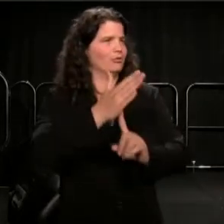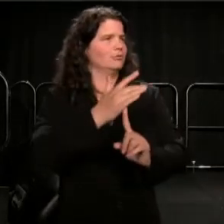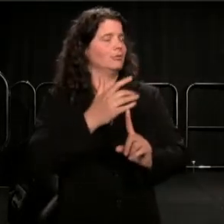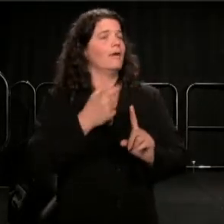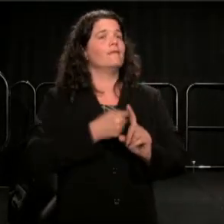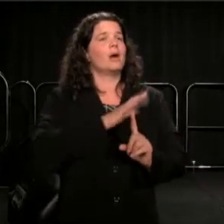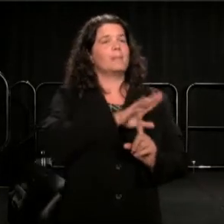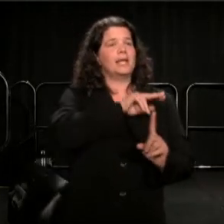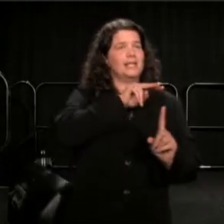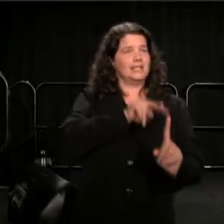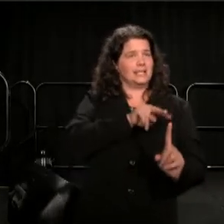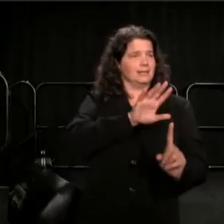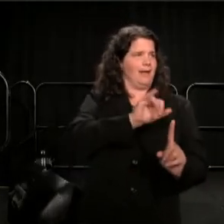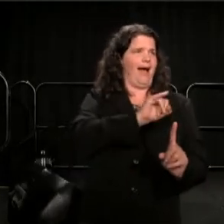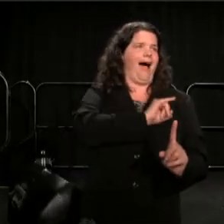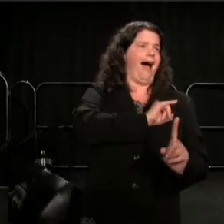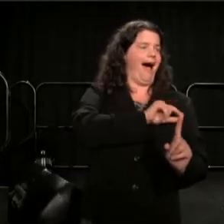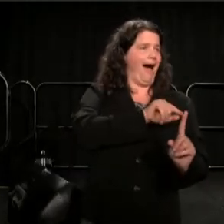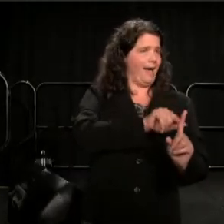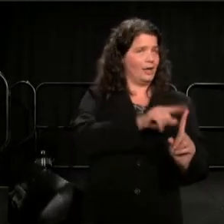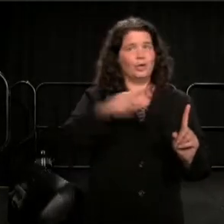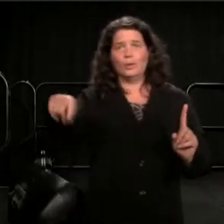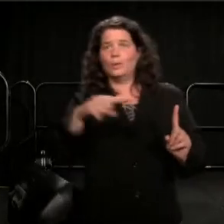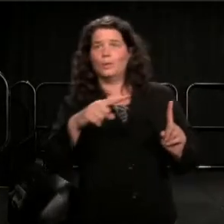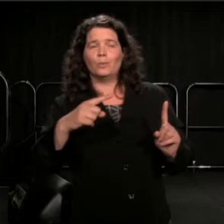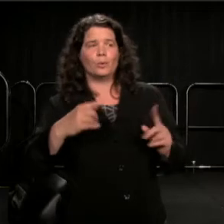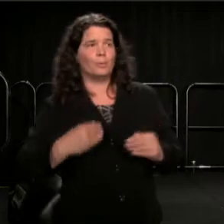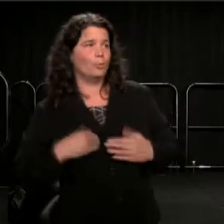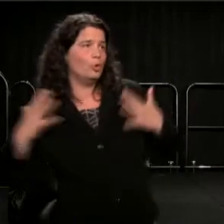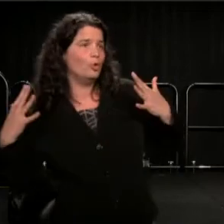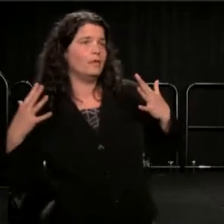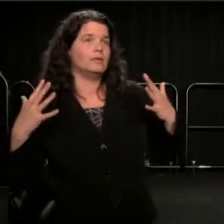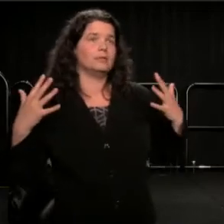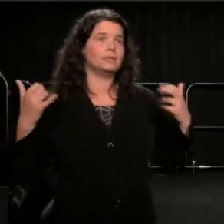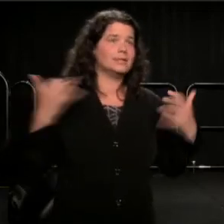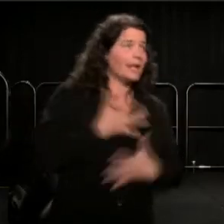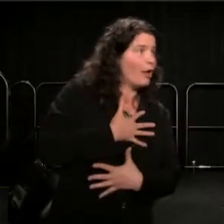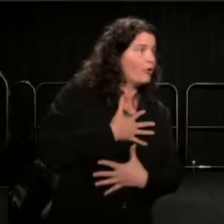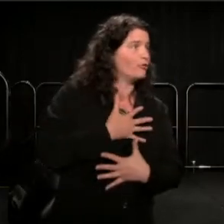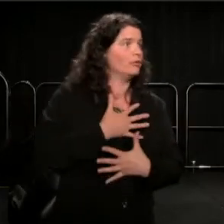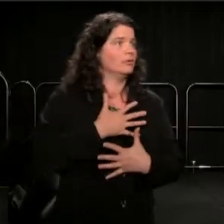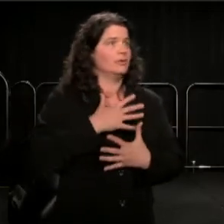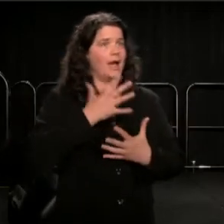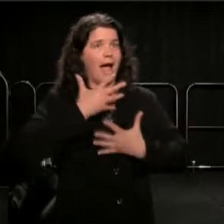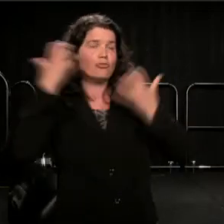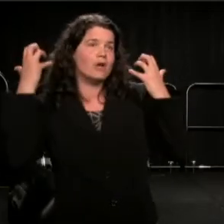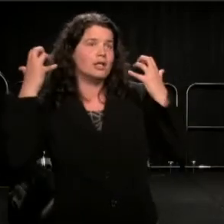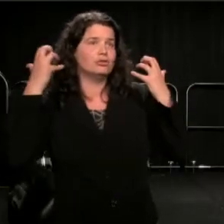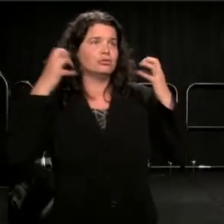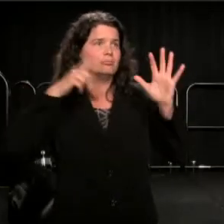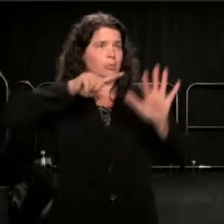others motivated, others outraged, others frightened, others perplexed, others full of guilt.